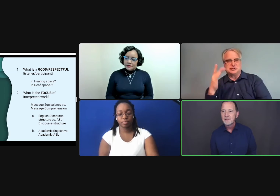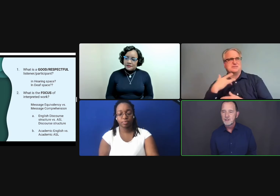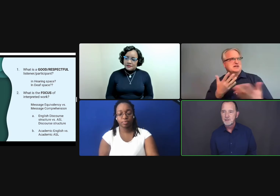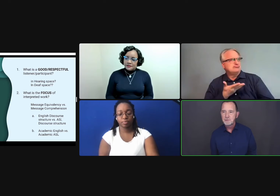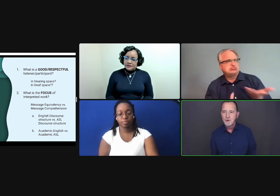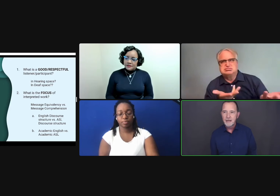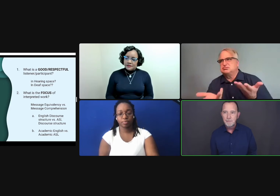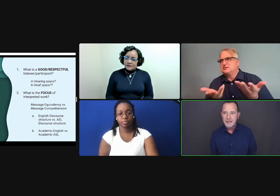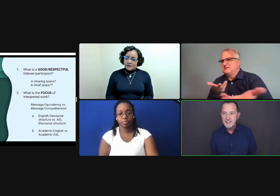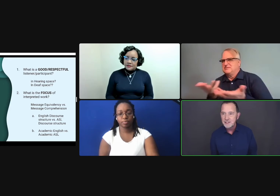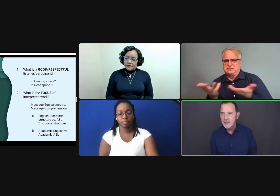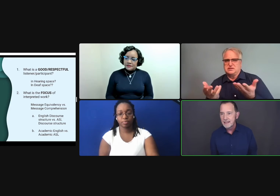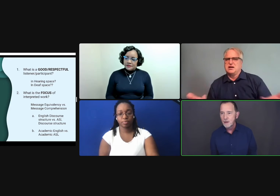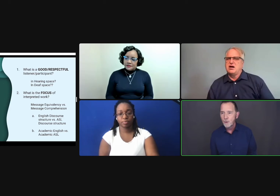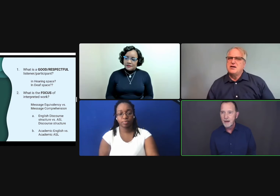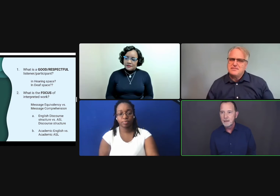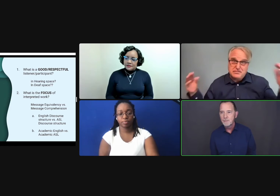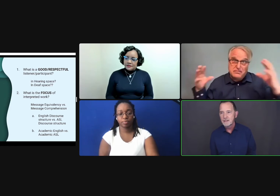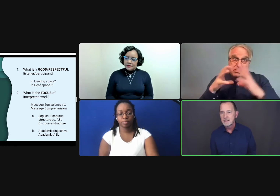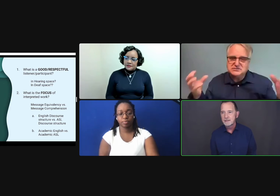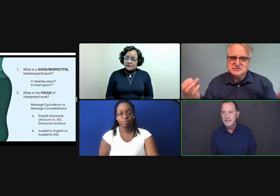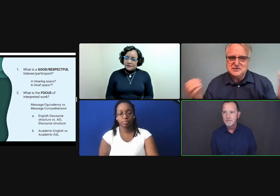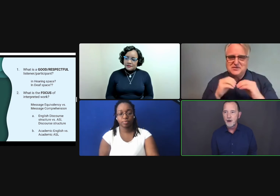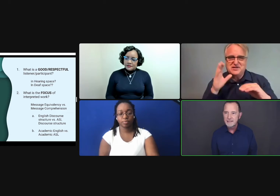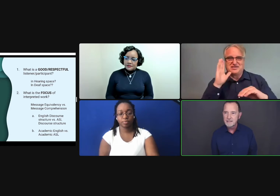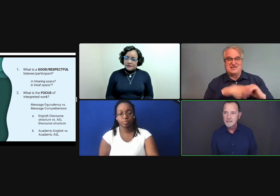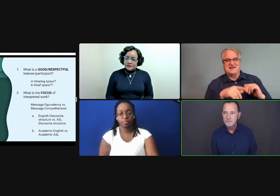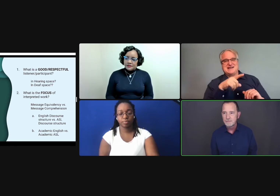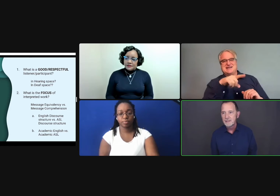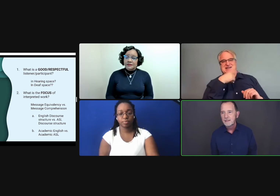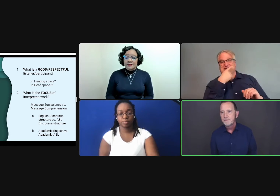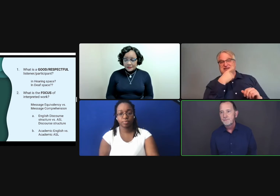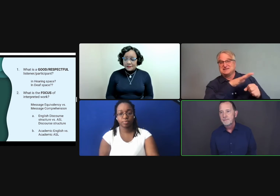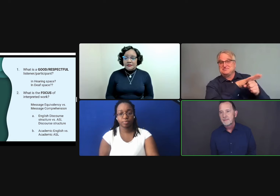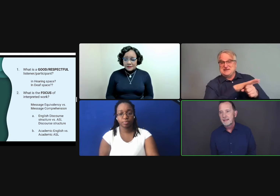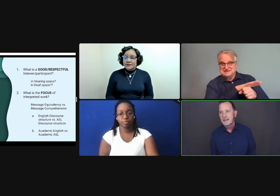There's much more comprehension checking going on amongst the deaf audience.